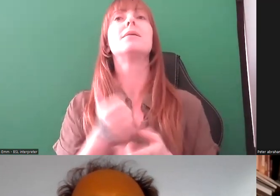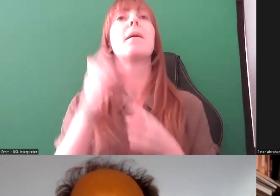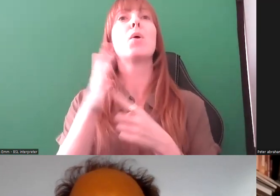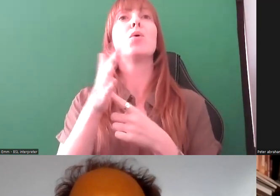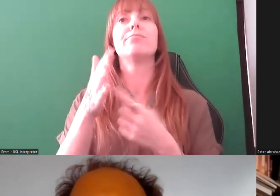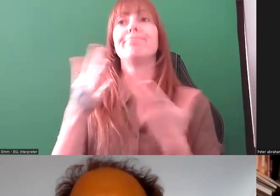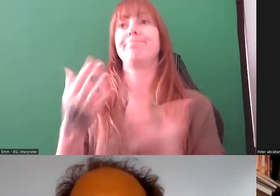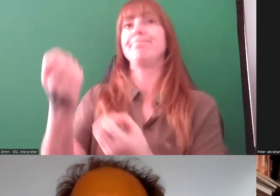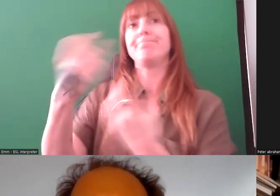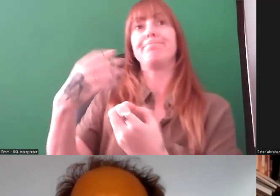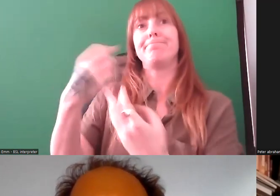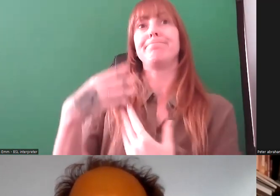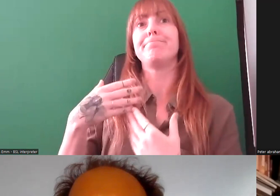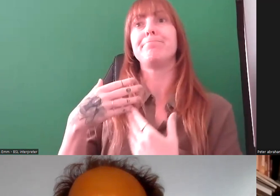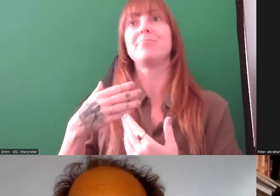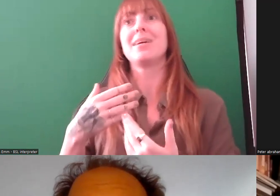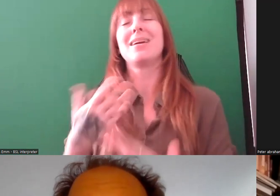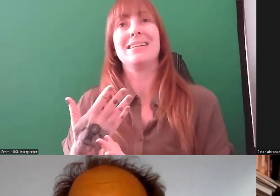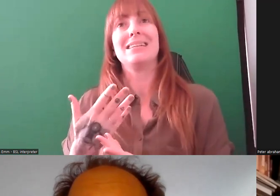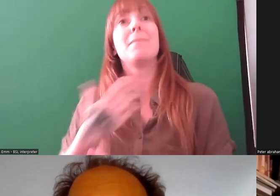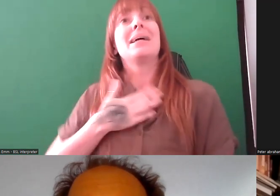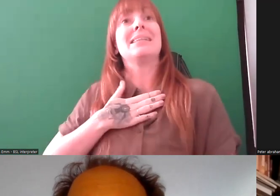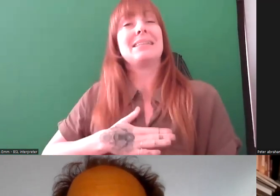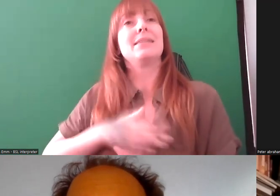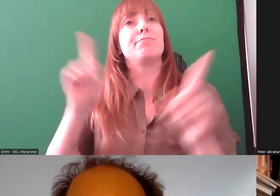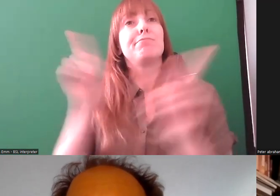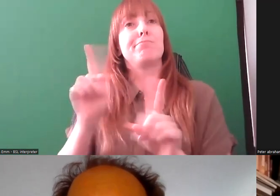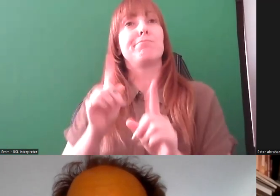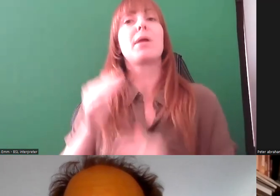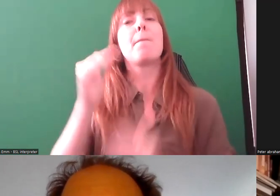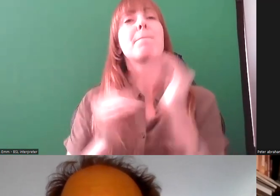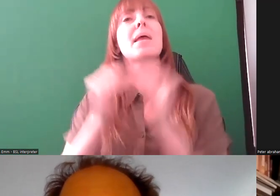difficulty is building trusting relationships over time with groups of people that are meaningful as